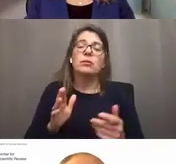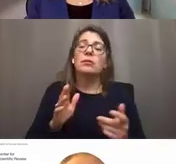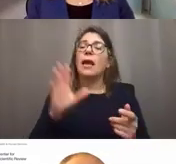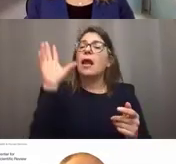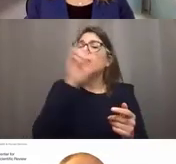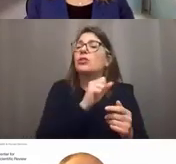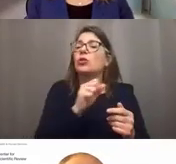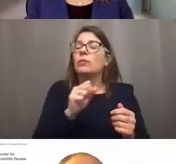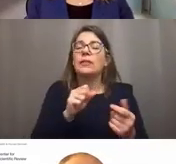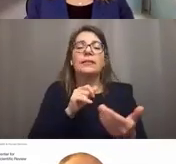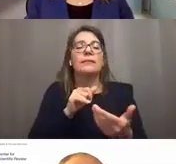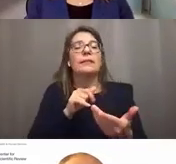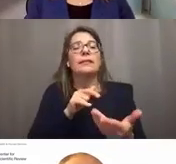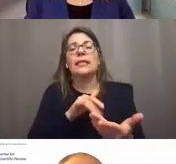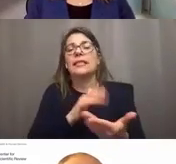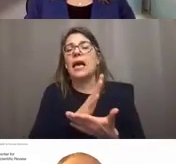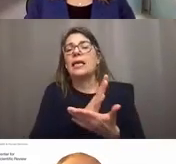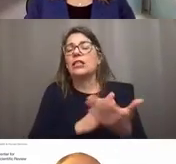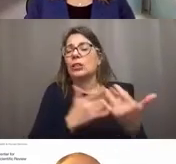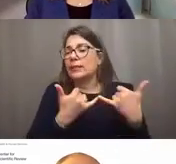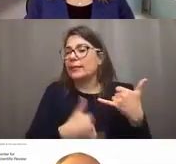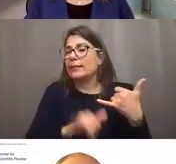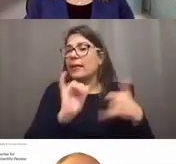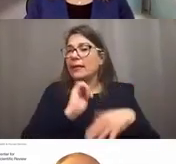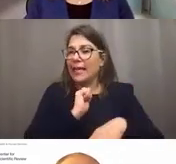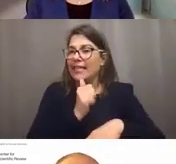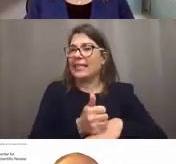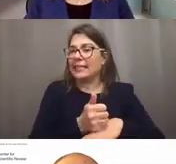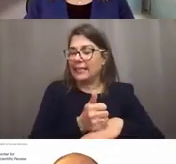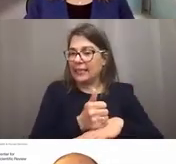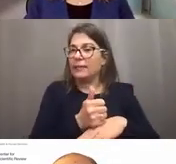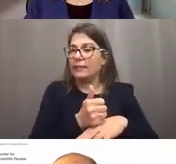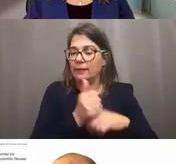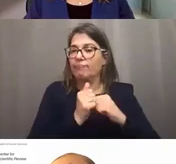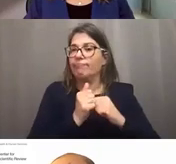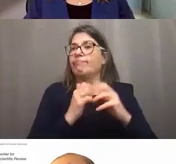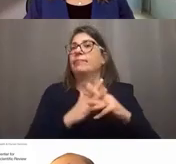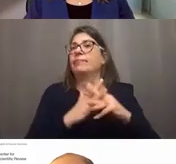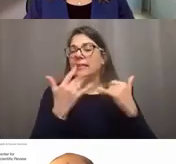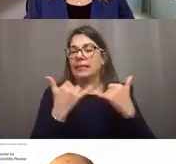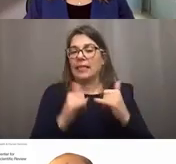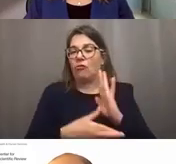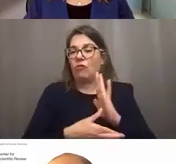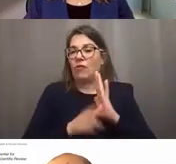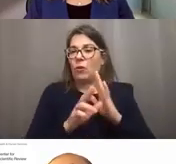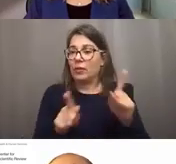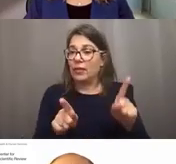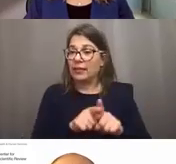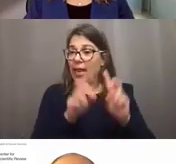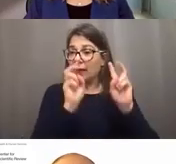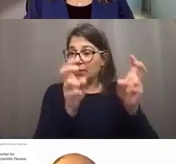where the study section is still in existence and is still reviewing the same topics of applications.